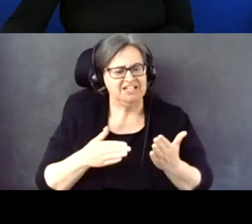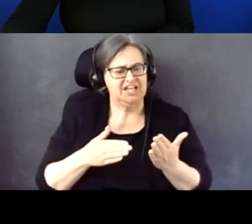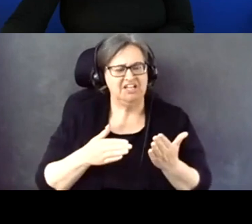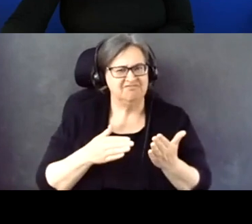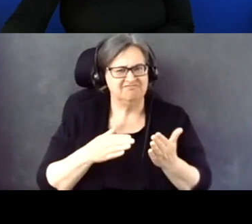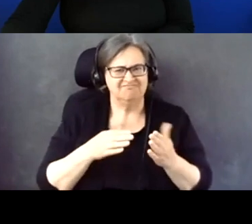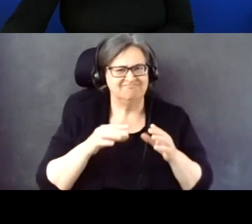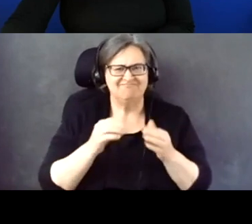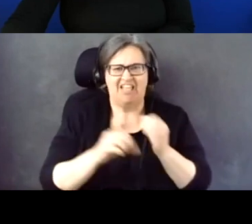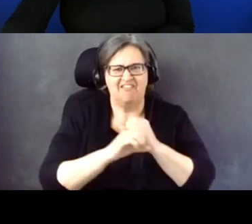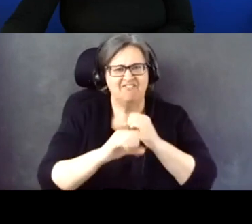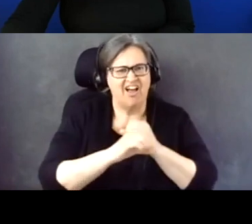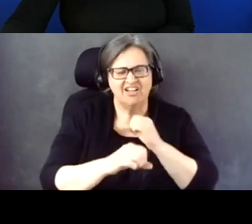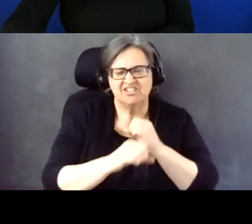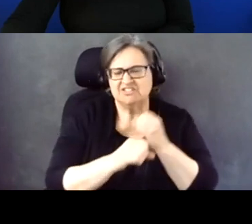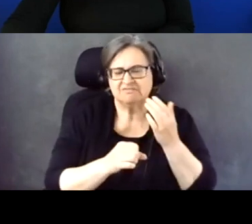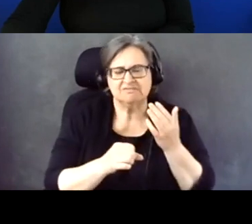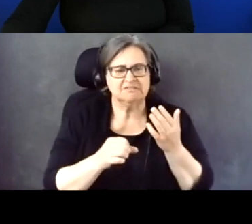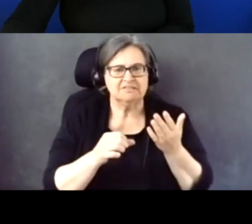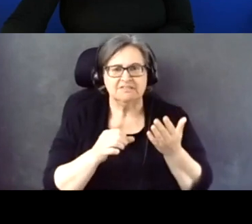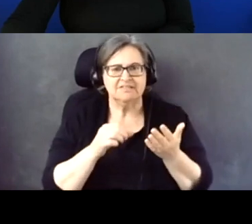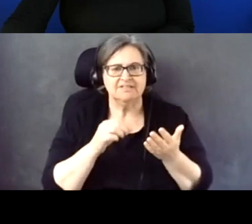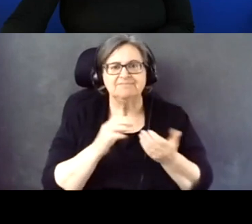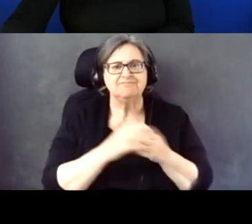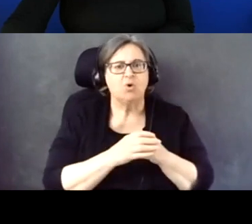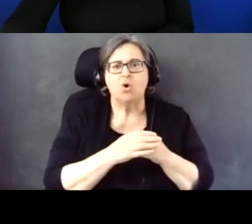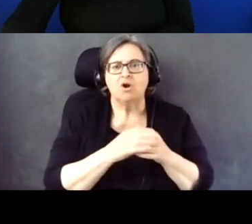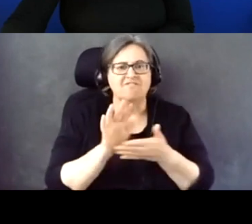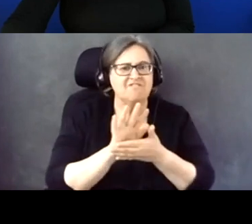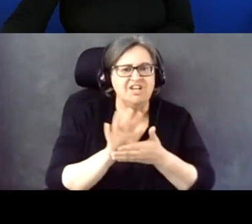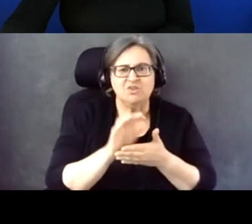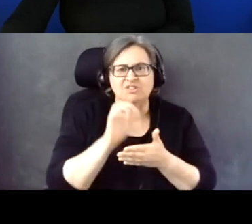when folks don't caption information.